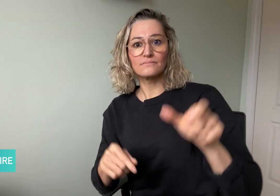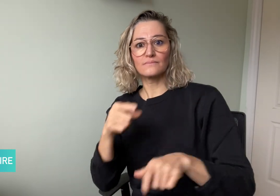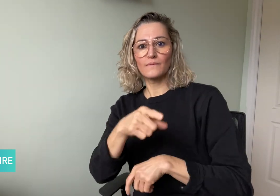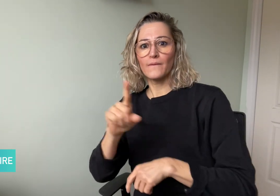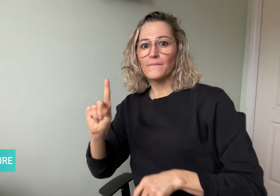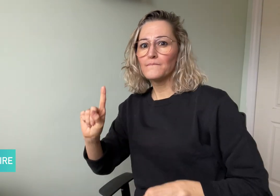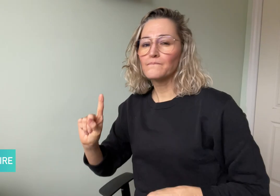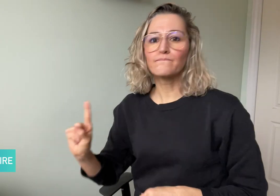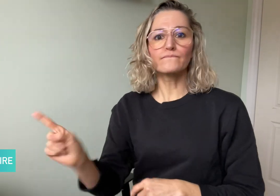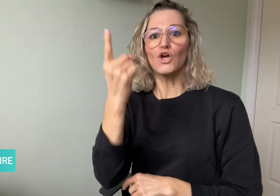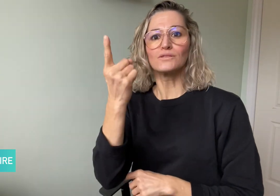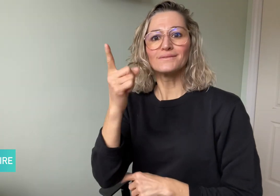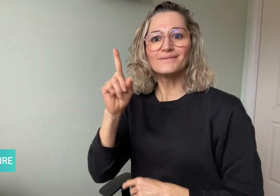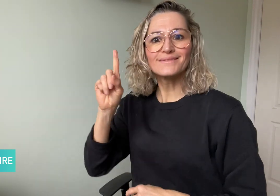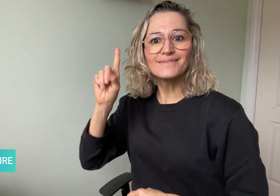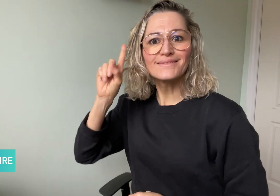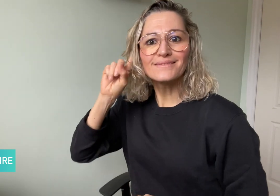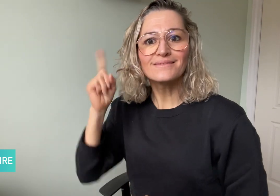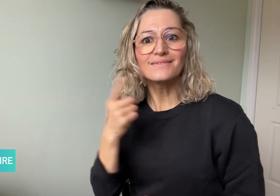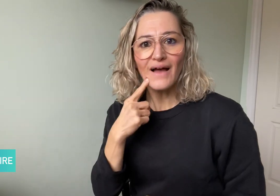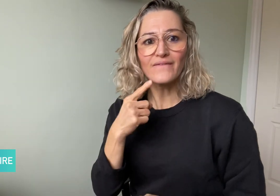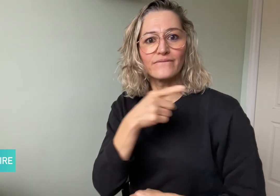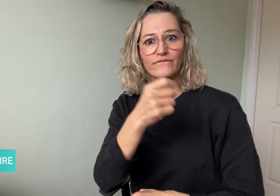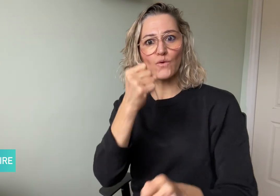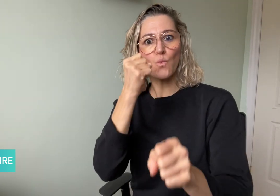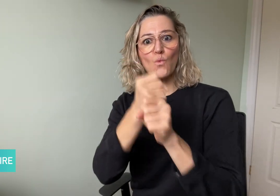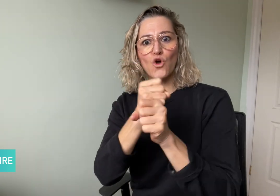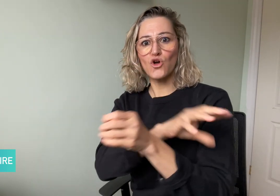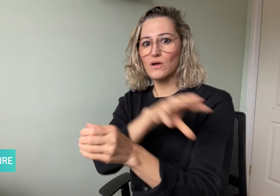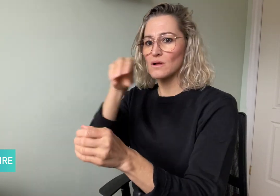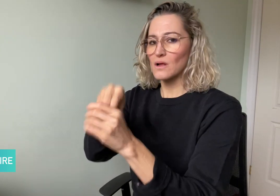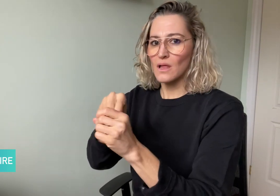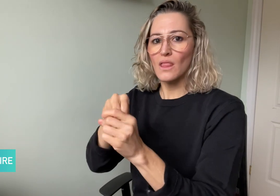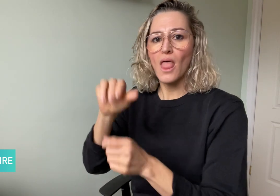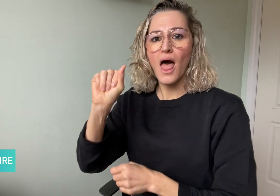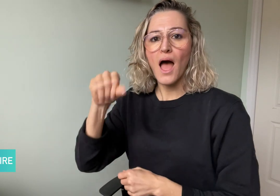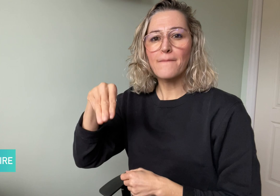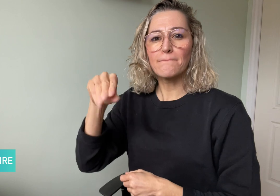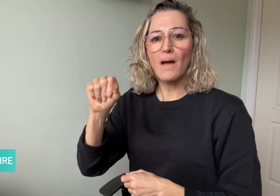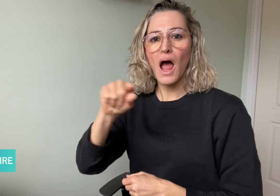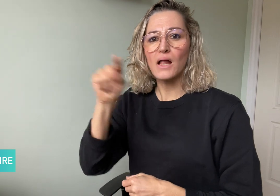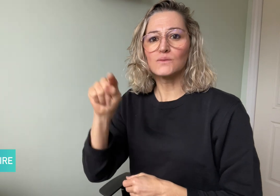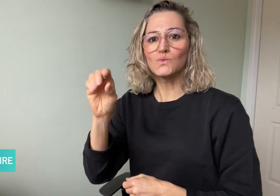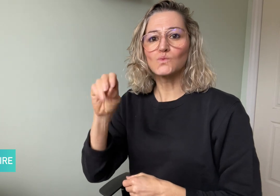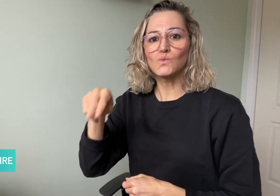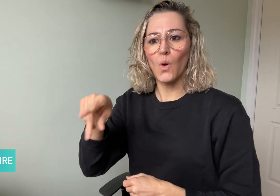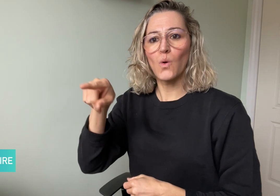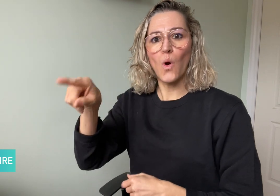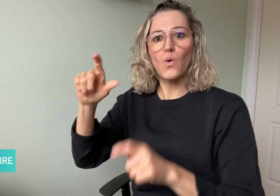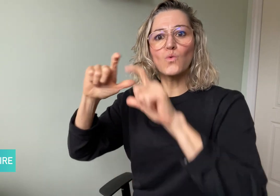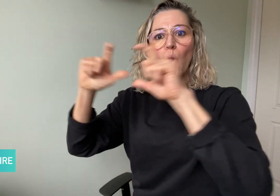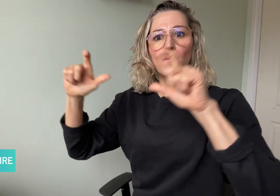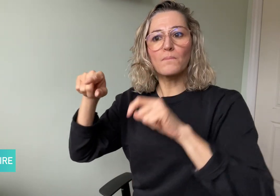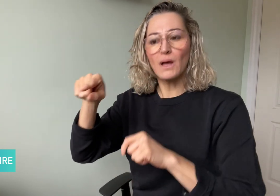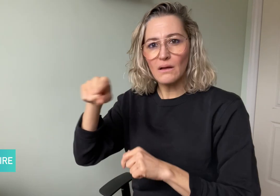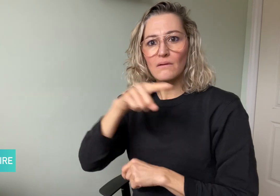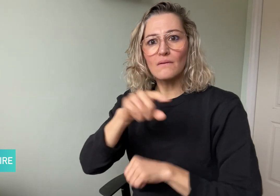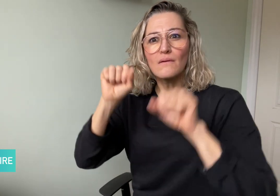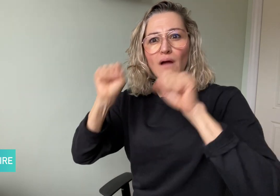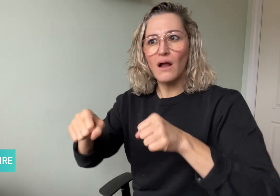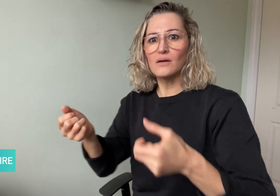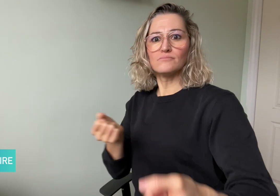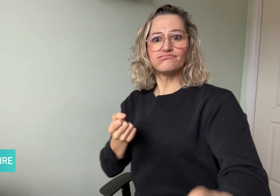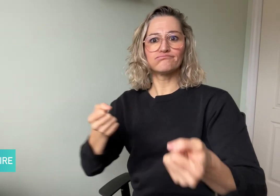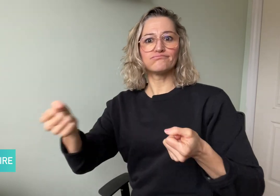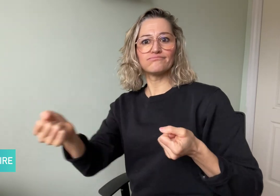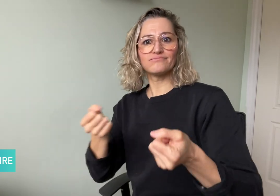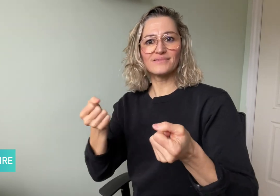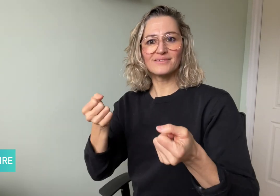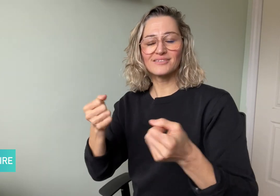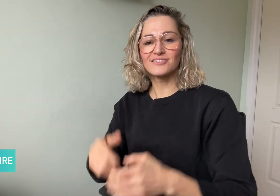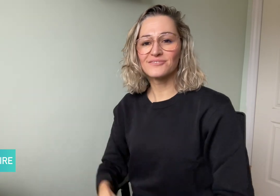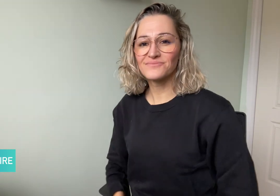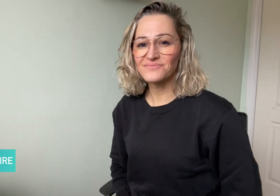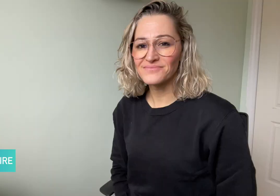the first Deaf associate at Amazon to do so.